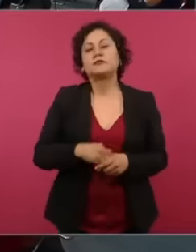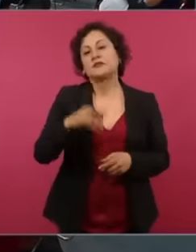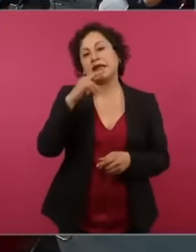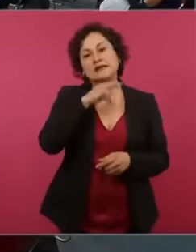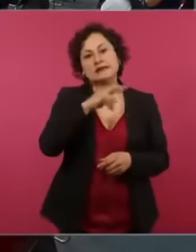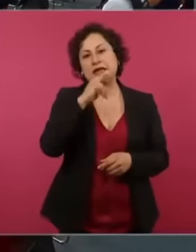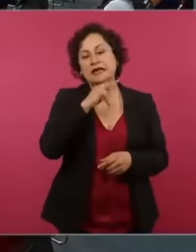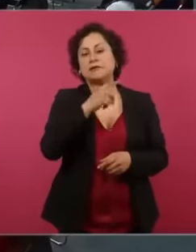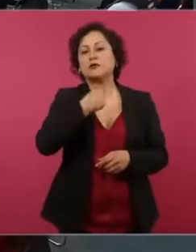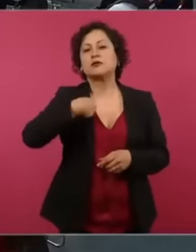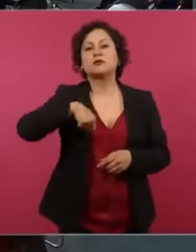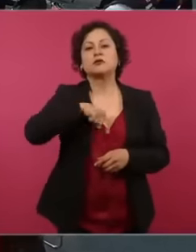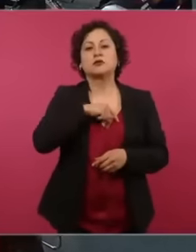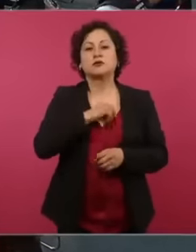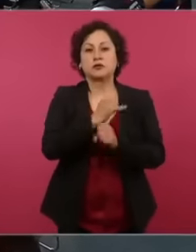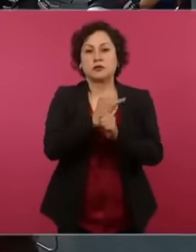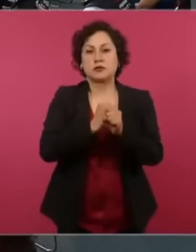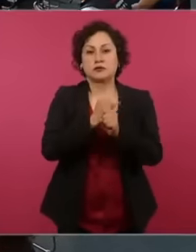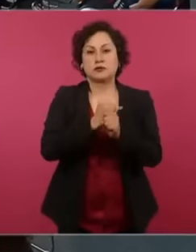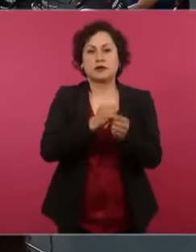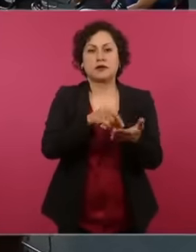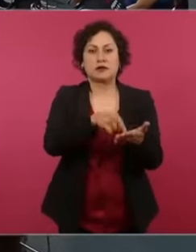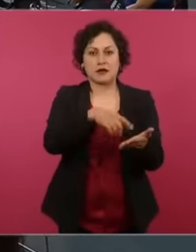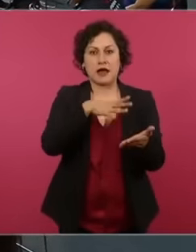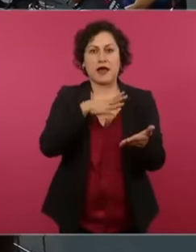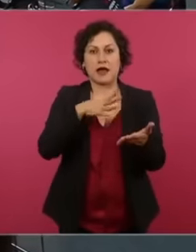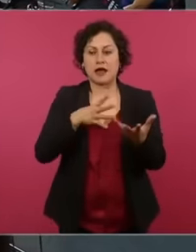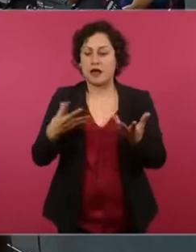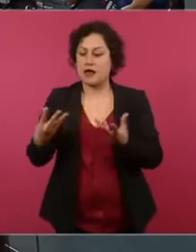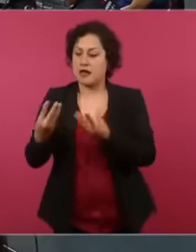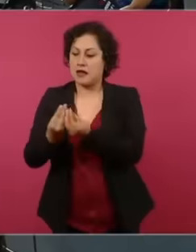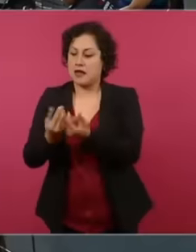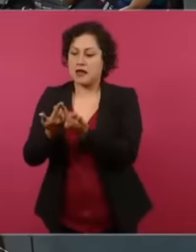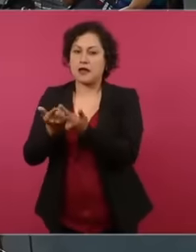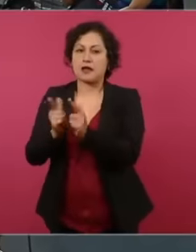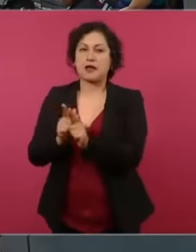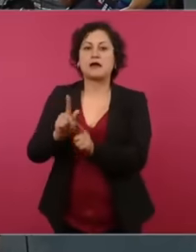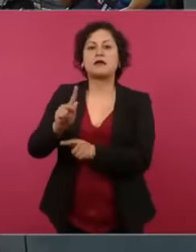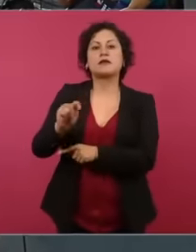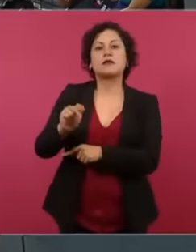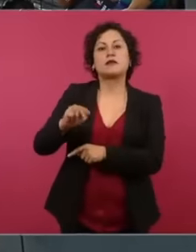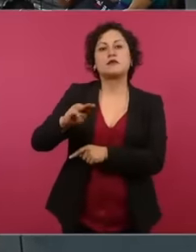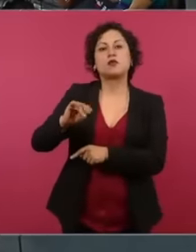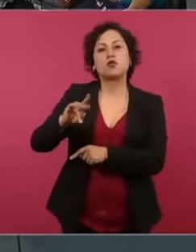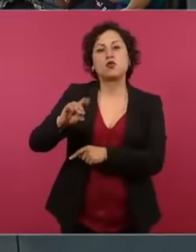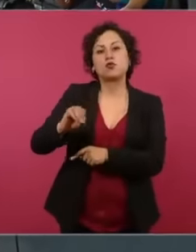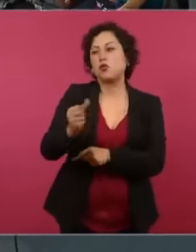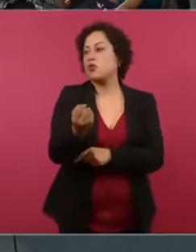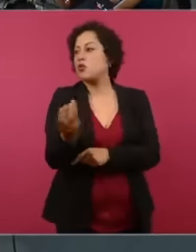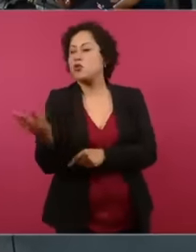headed by Telemundo news along with seven other media outlets and what we have found is a increase